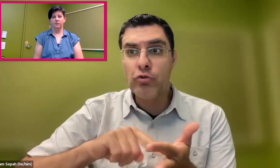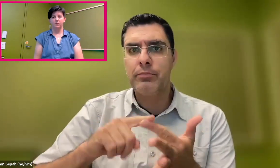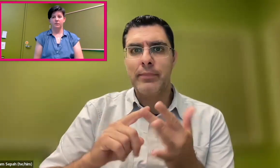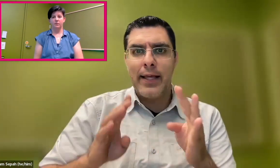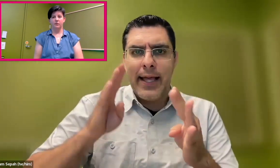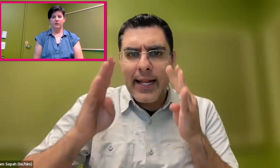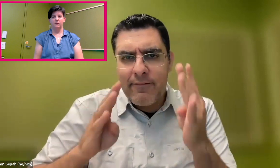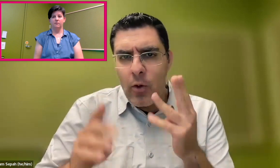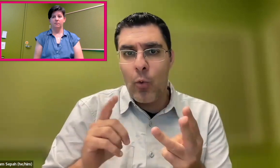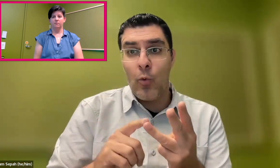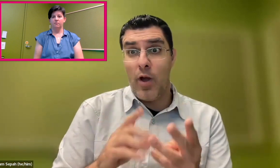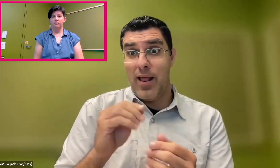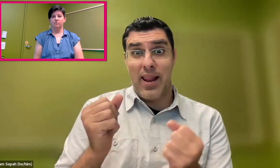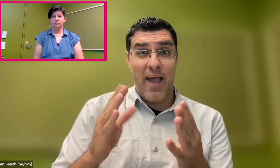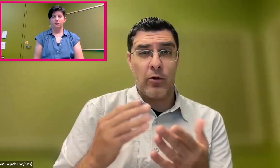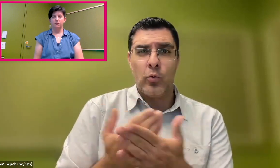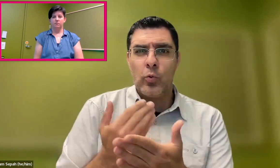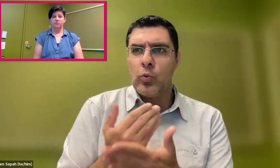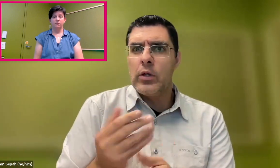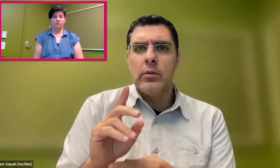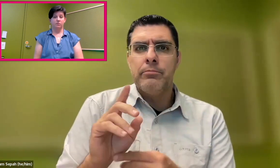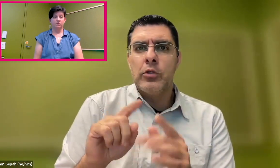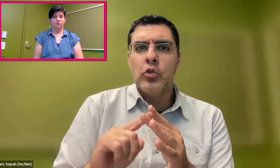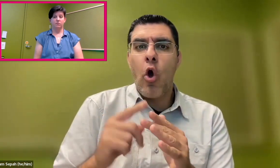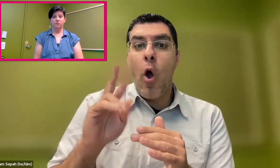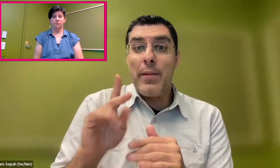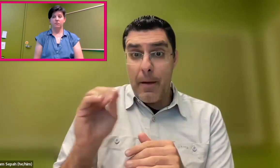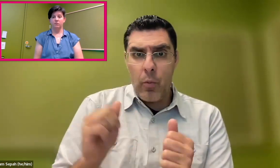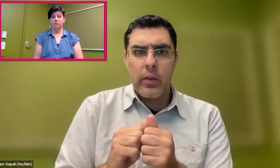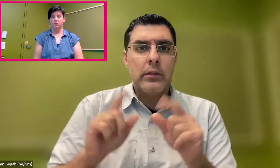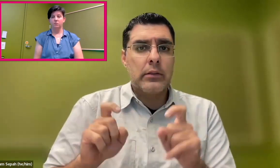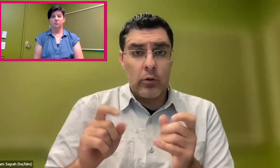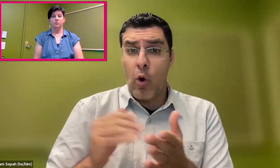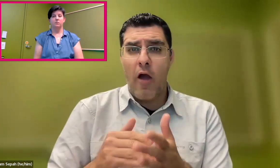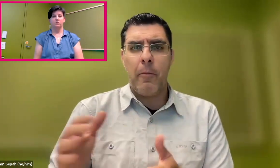We are always ahead of the game when it comes to research in this space.